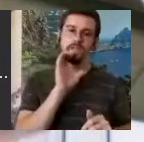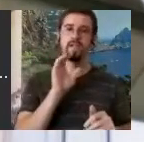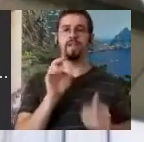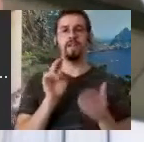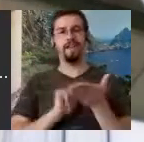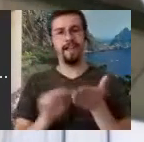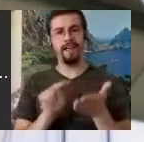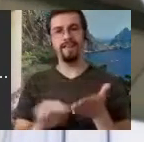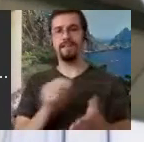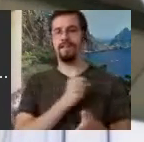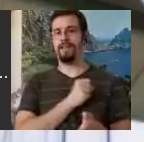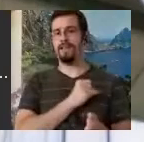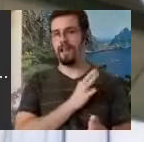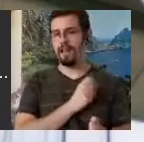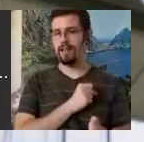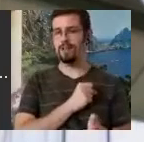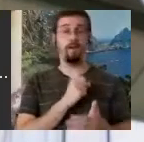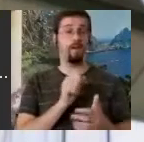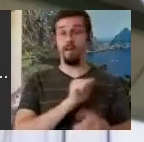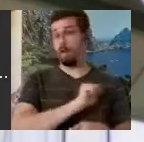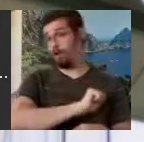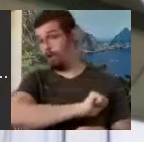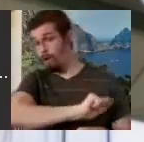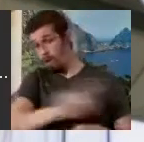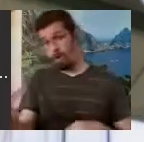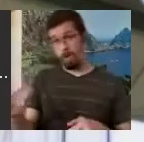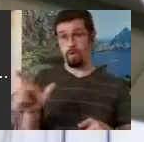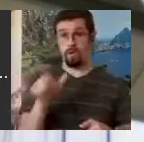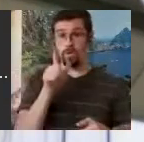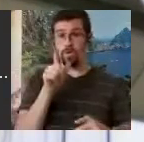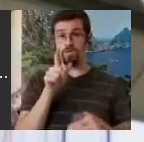SignWriting List and all of you who've done your presentations have